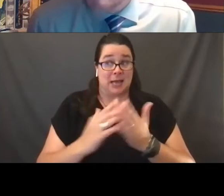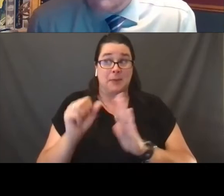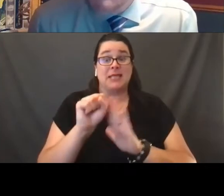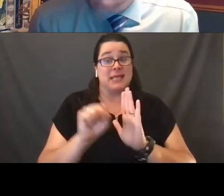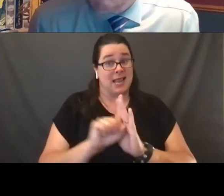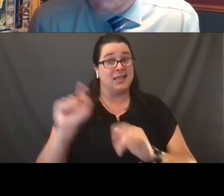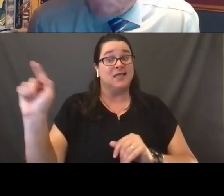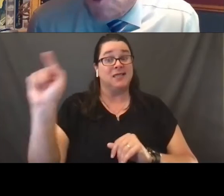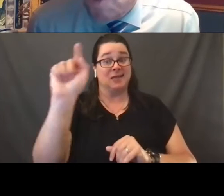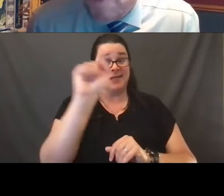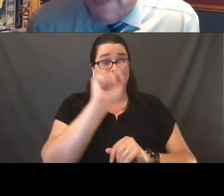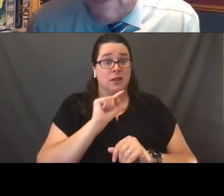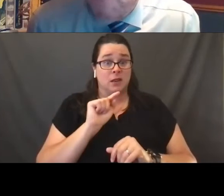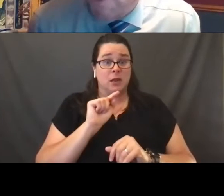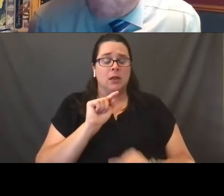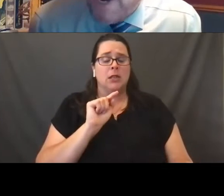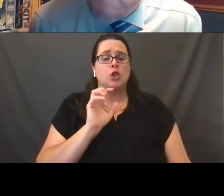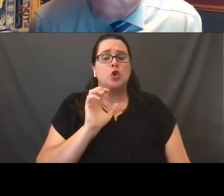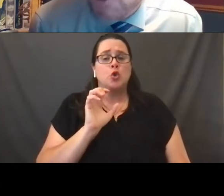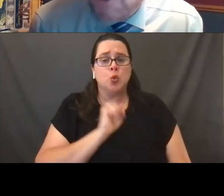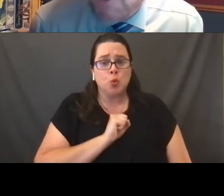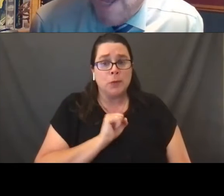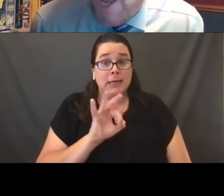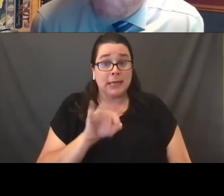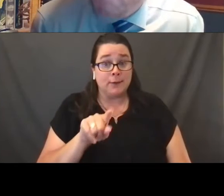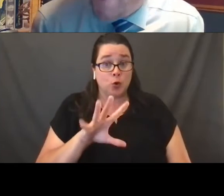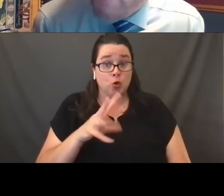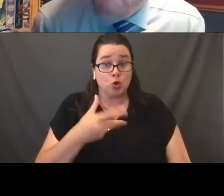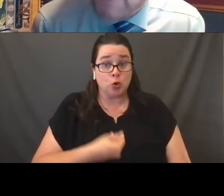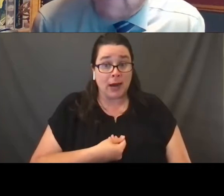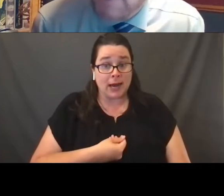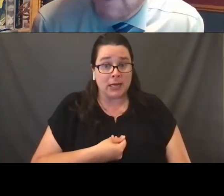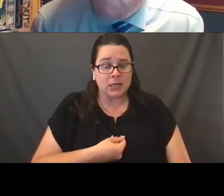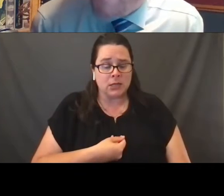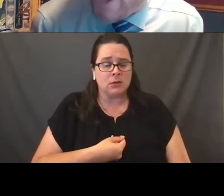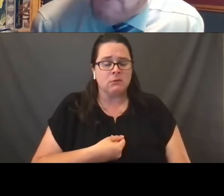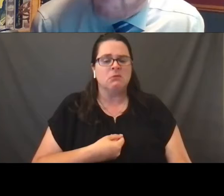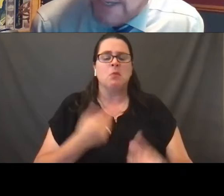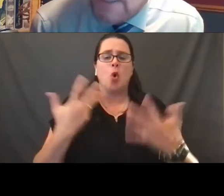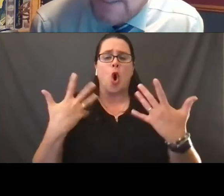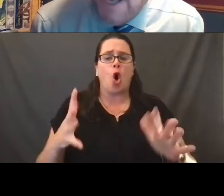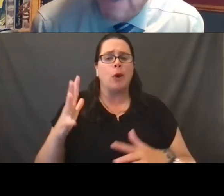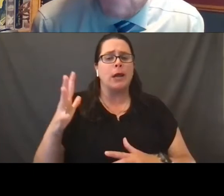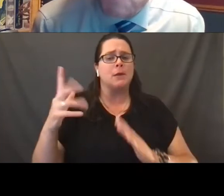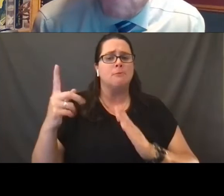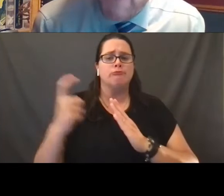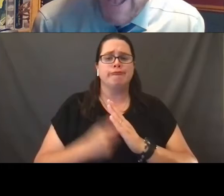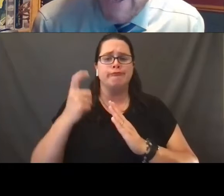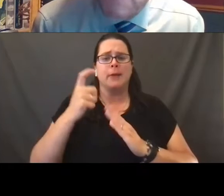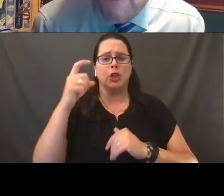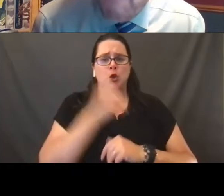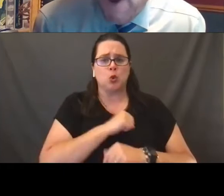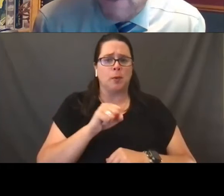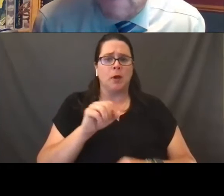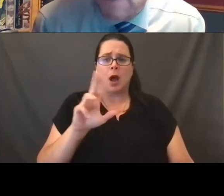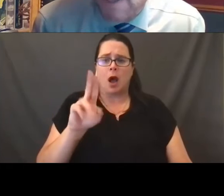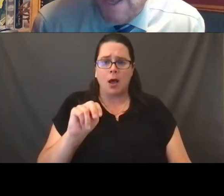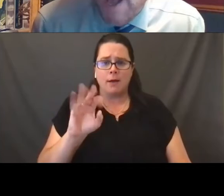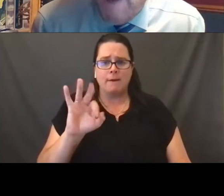where it is presumed that if you are transgendered, you are unfit, you are unfit to serve as a parent.